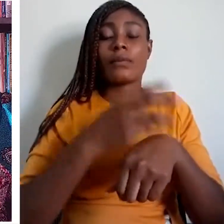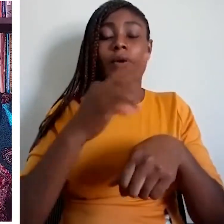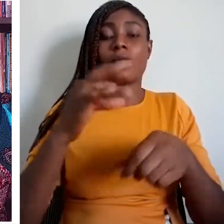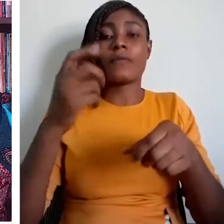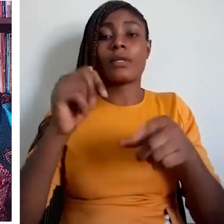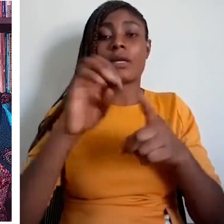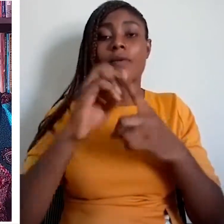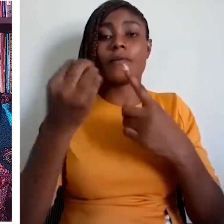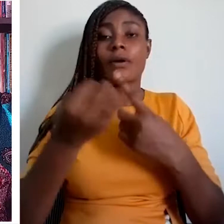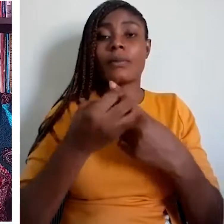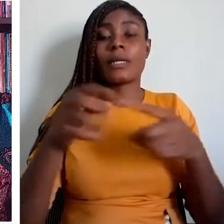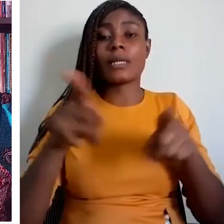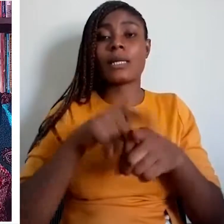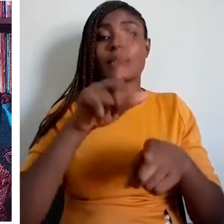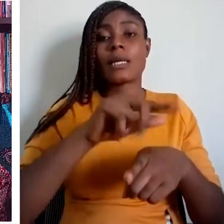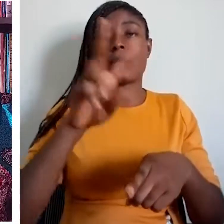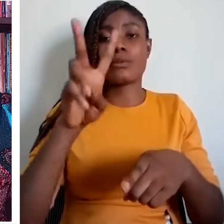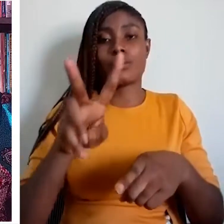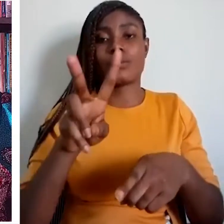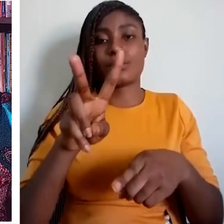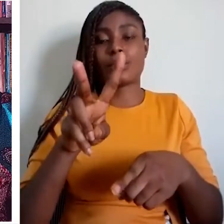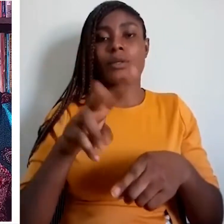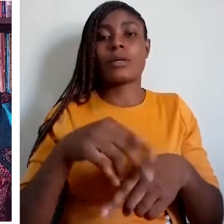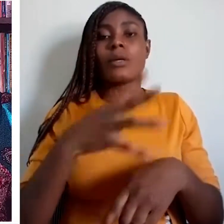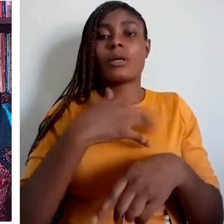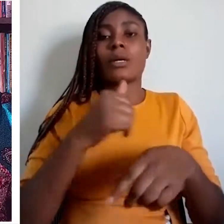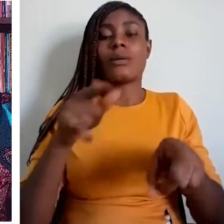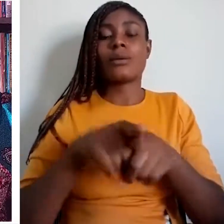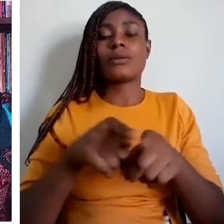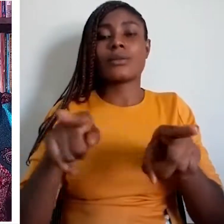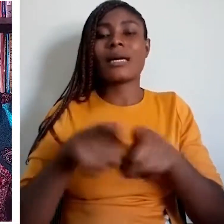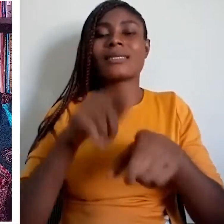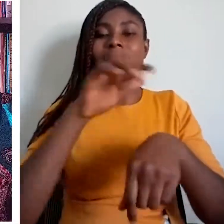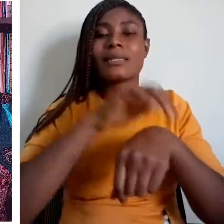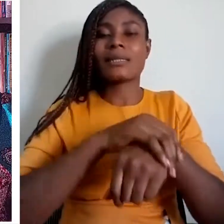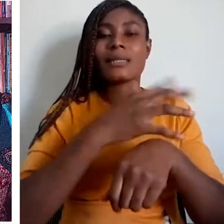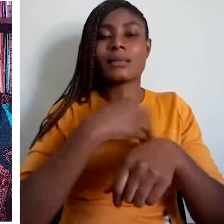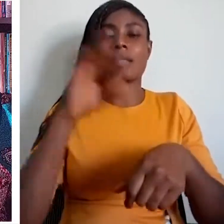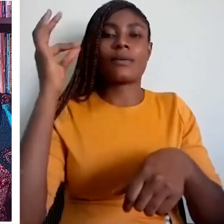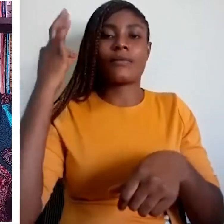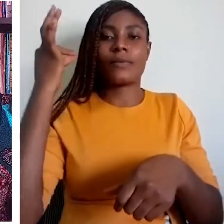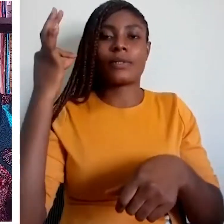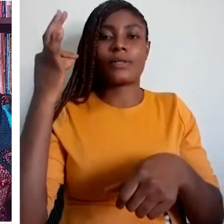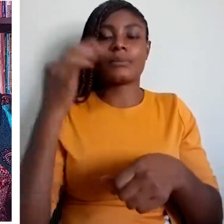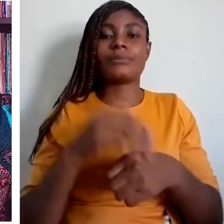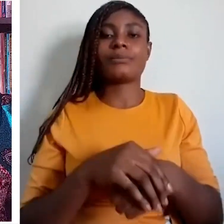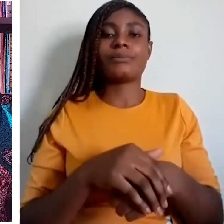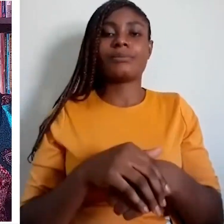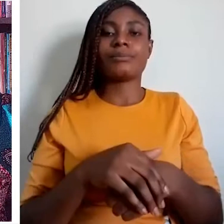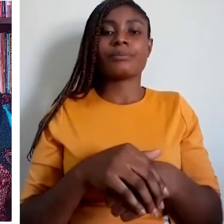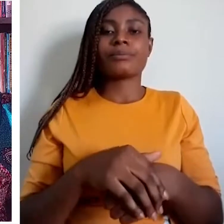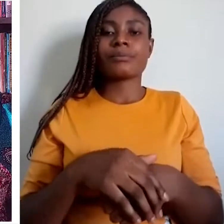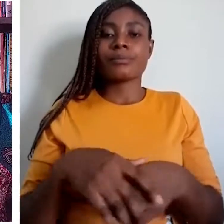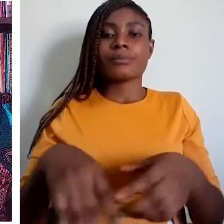owned by the private sector many of them try to justify their international status and